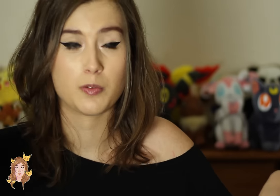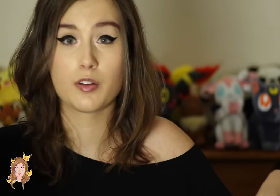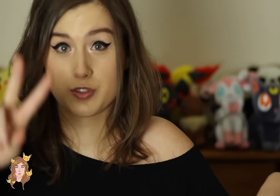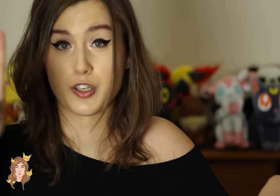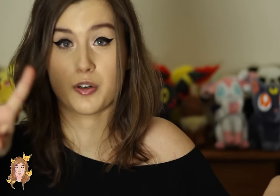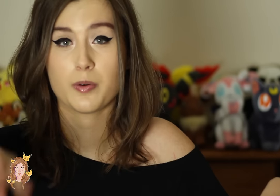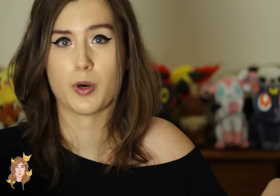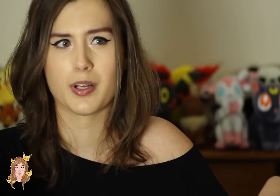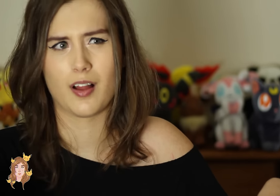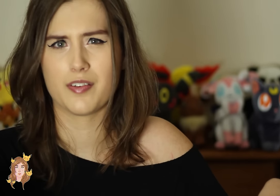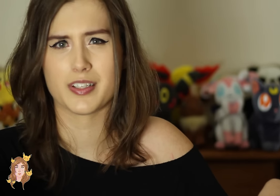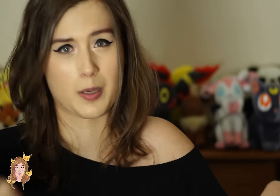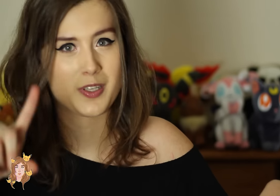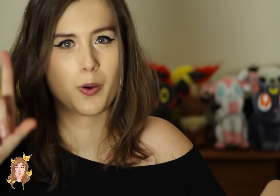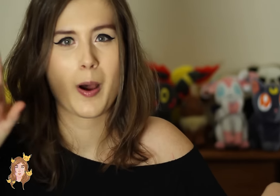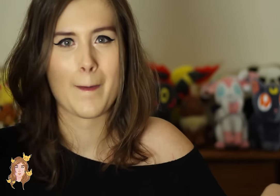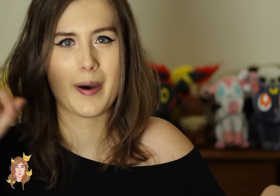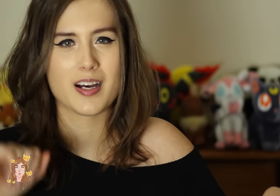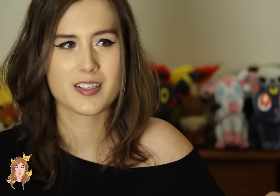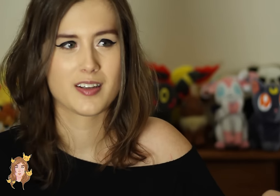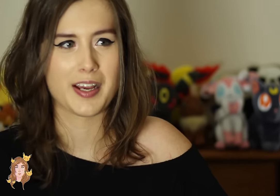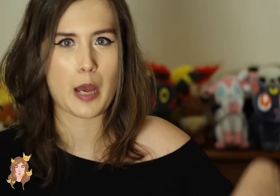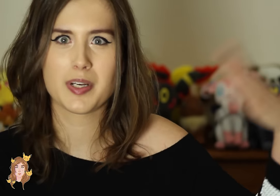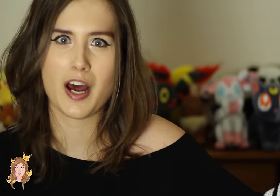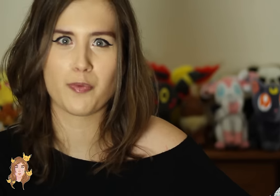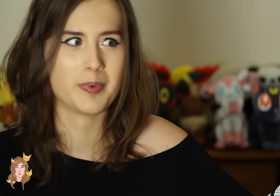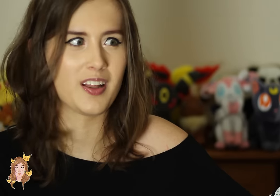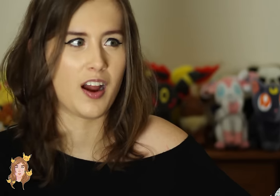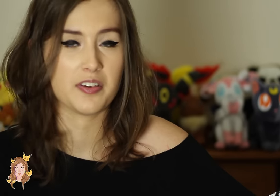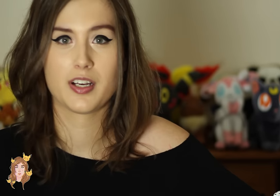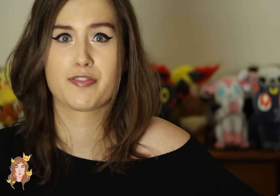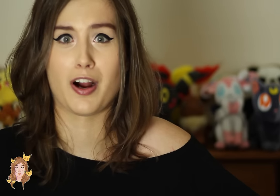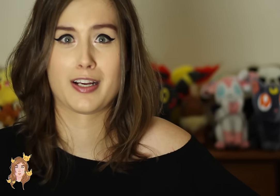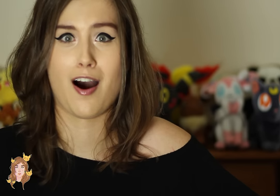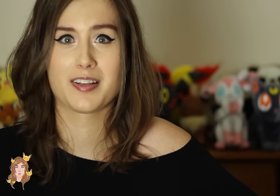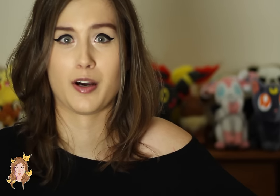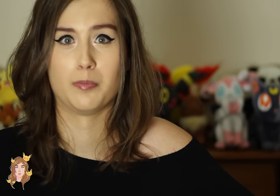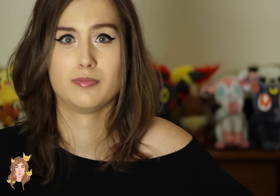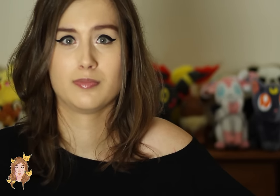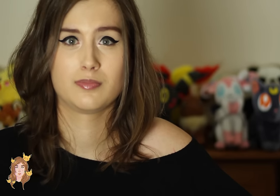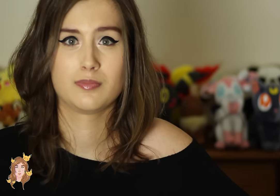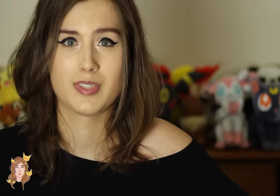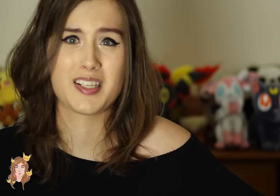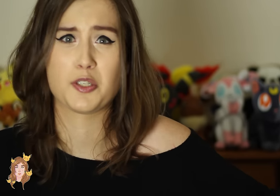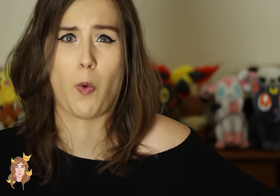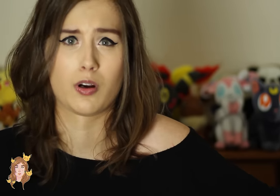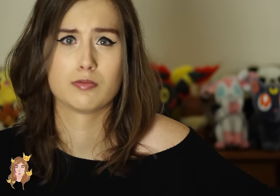Well, two women alive in this episode, but they kept a Deaf woman alive. It’s fucking awesome. Yes, I swore.